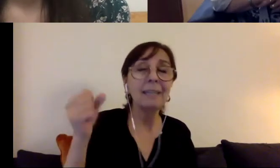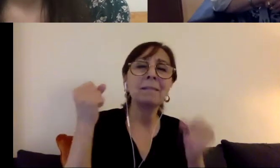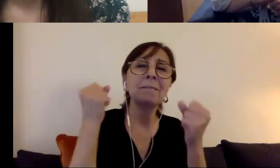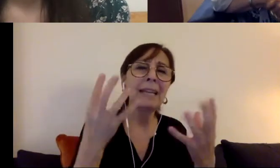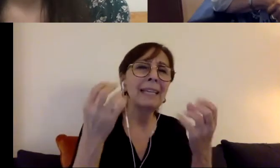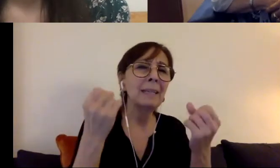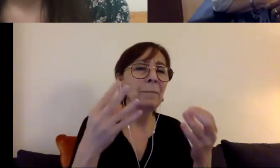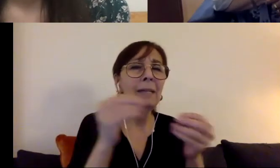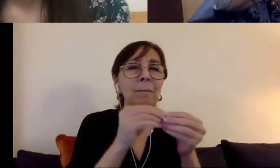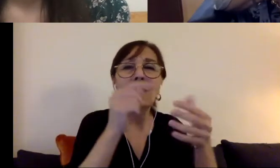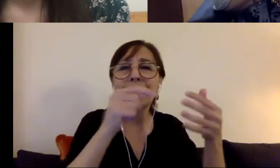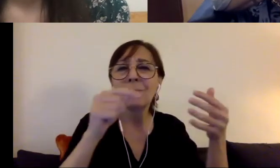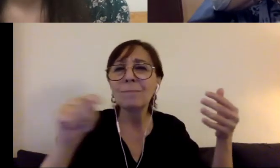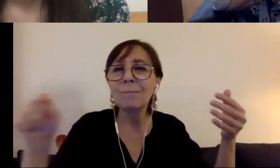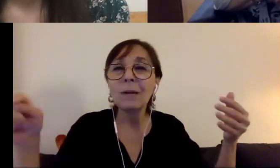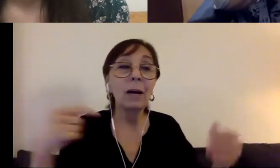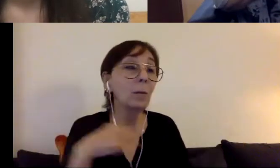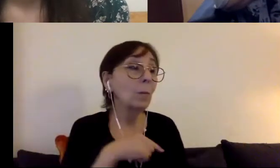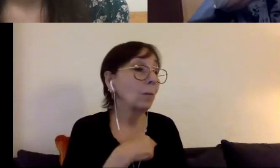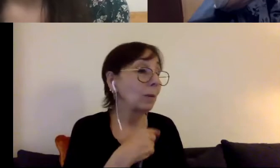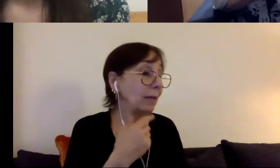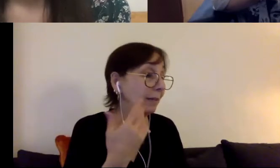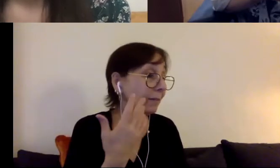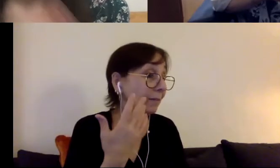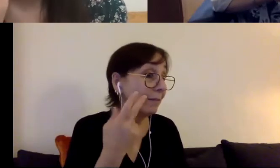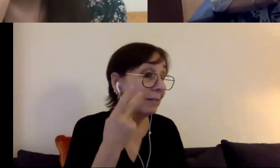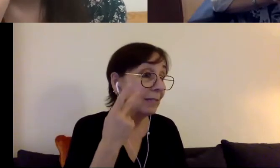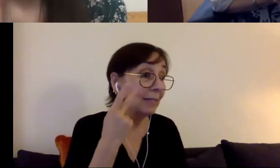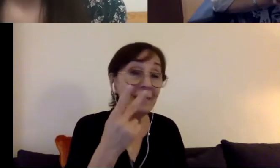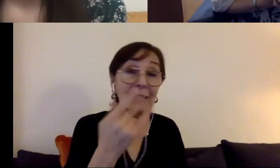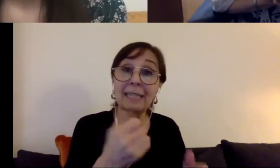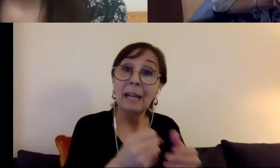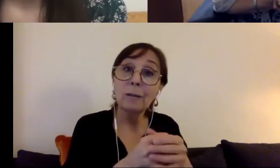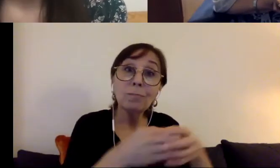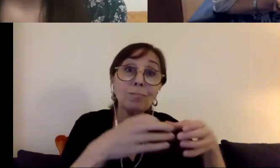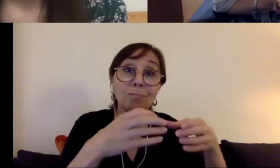happening. We've seen really a burgeoning of an international disability rights